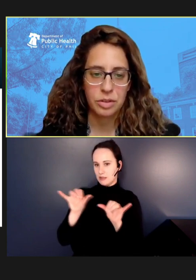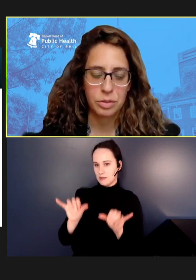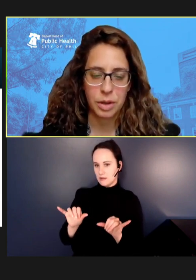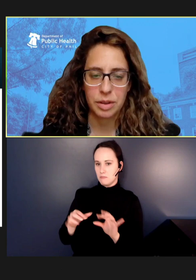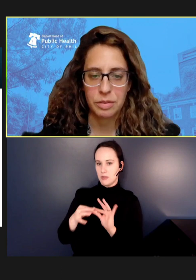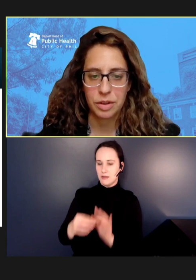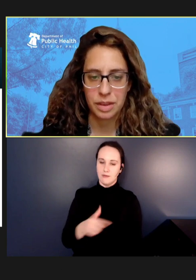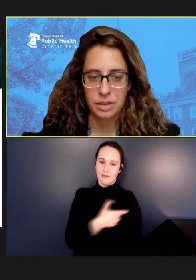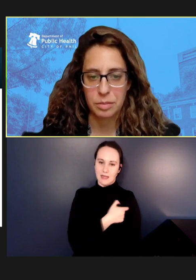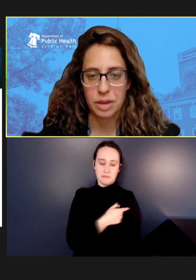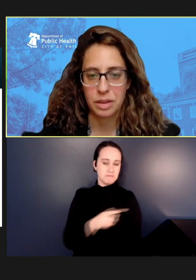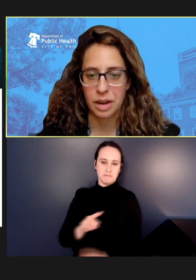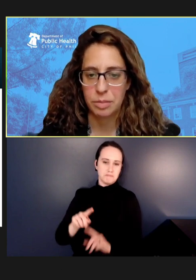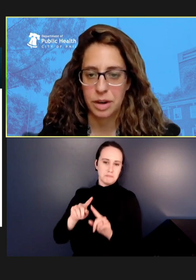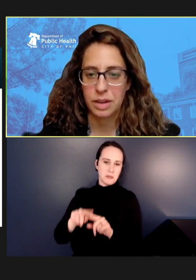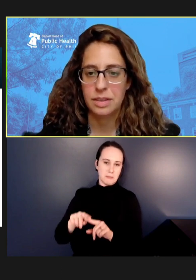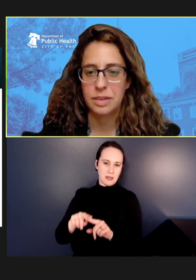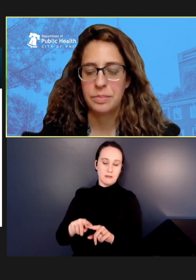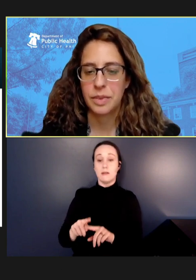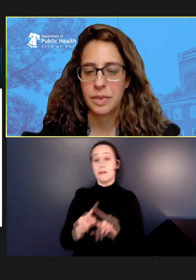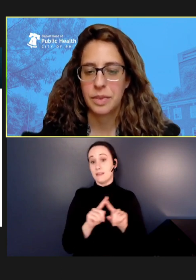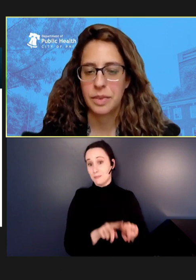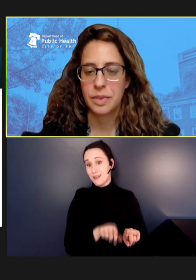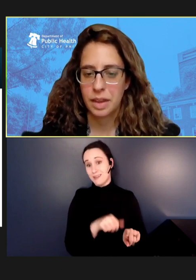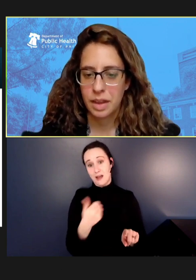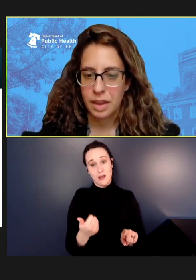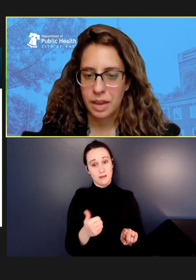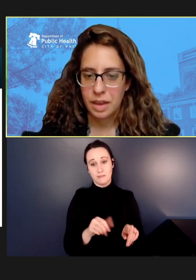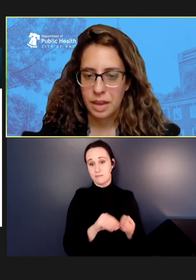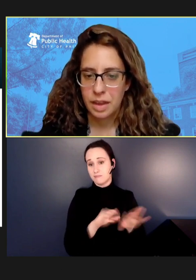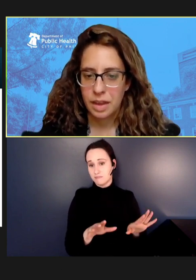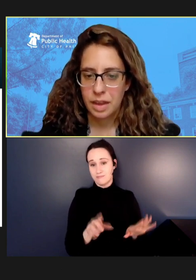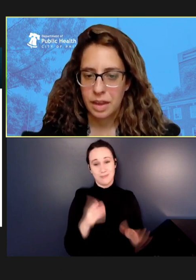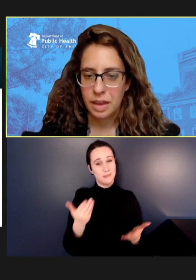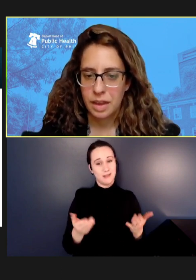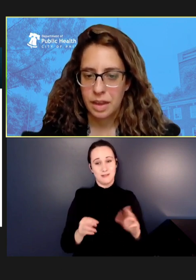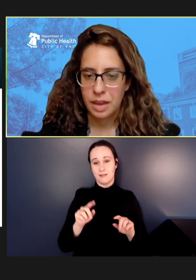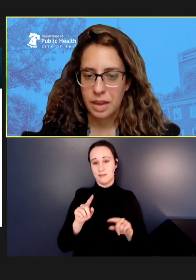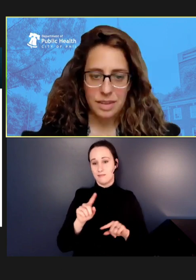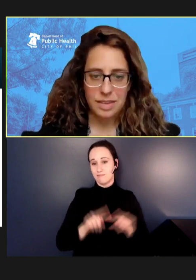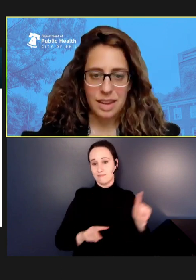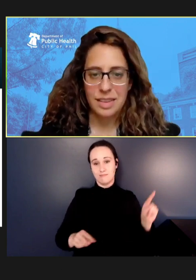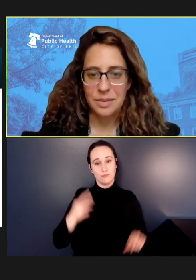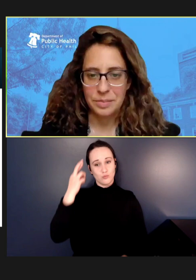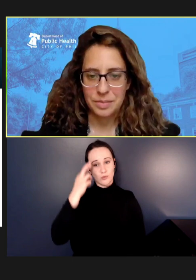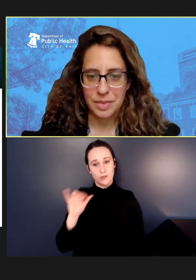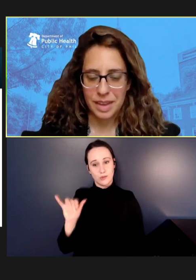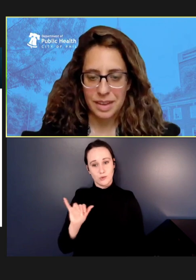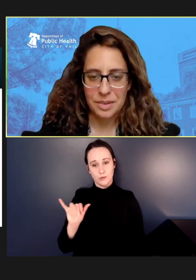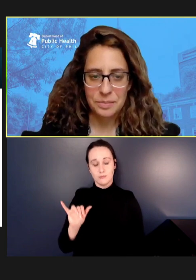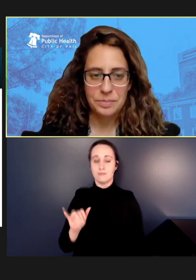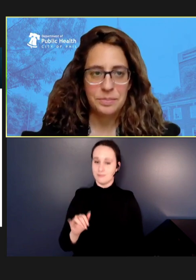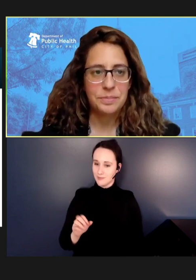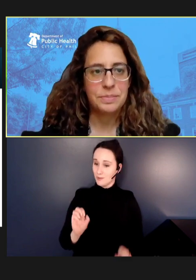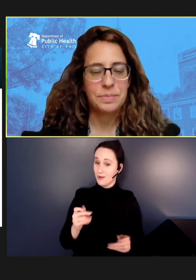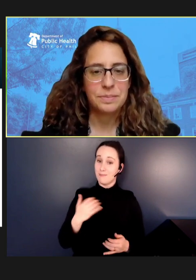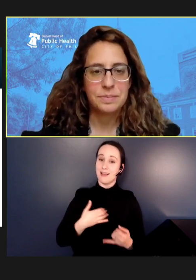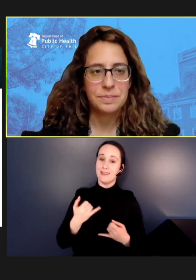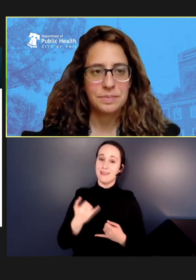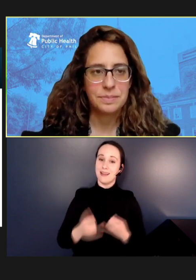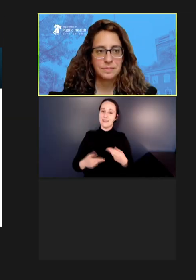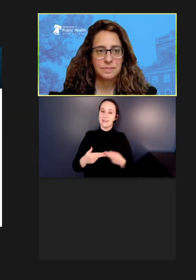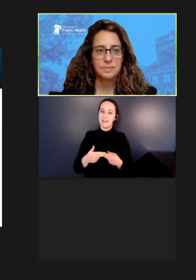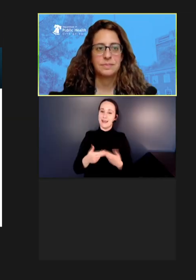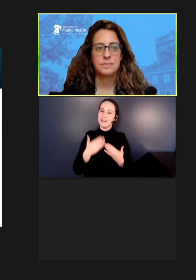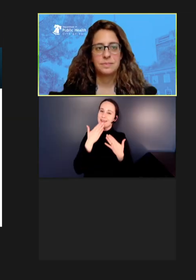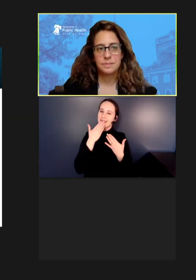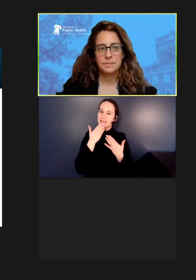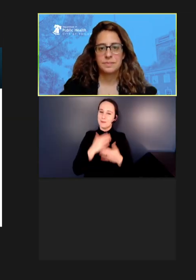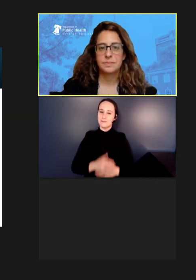which may be different than some other outbreaks. I think that's my last slide. Thank you.